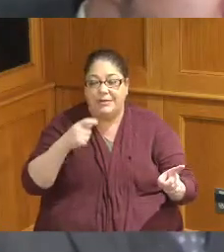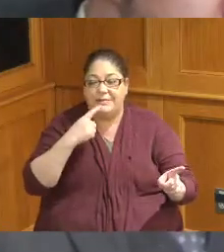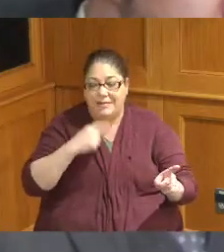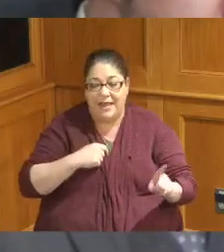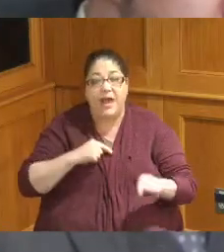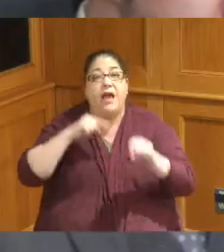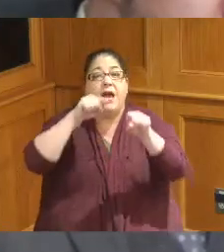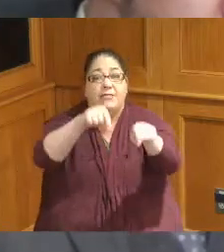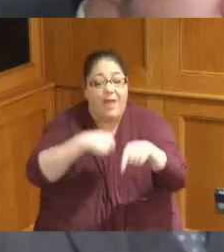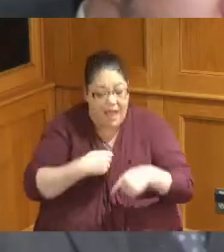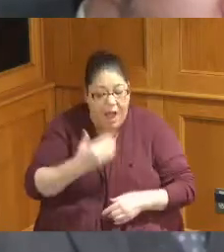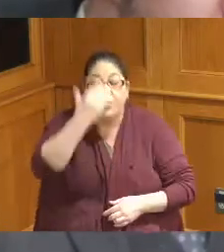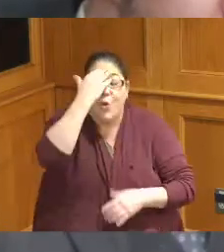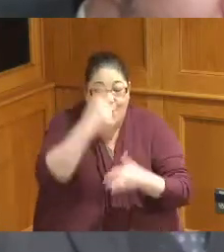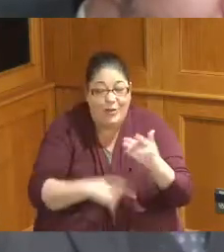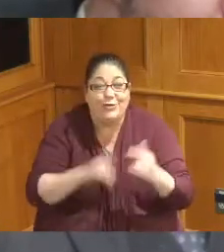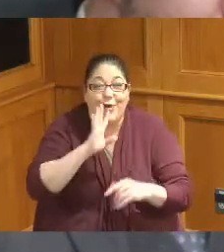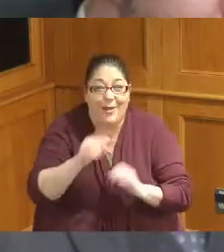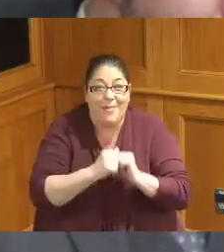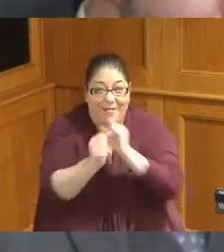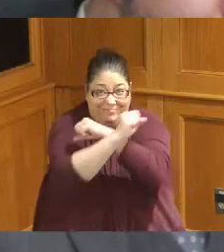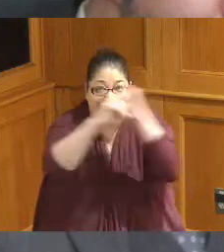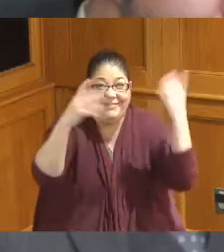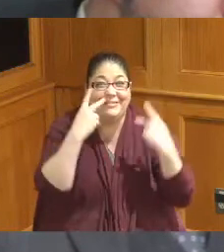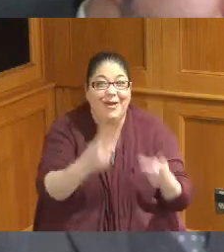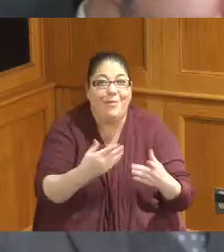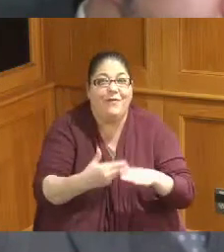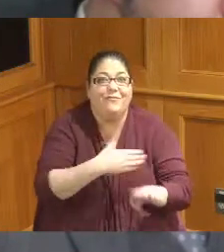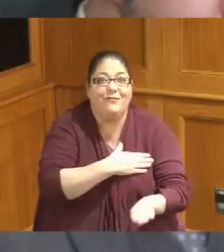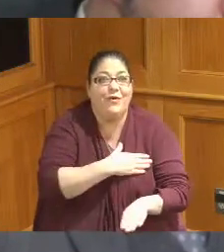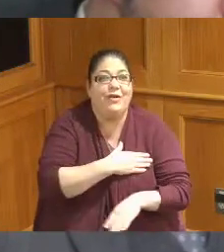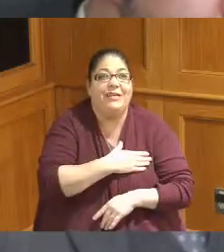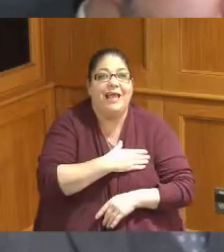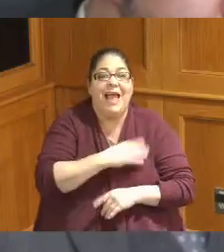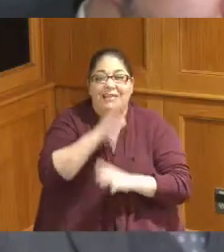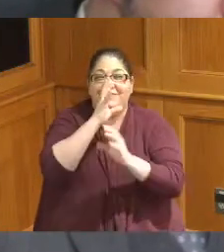you're talking about it's fascinating but I don't love to talk about it so we're going to move on